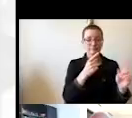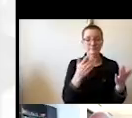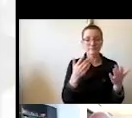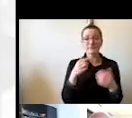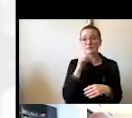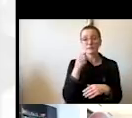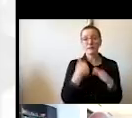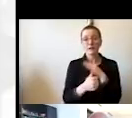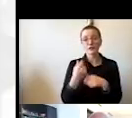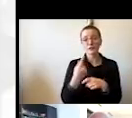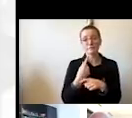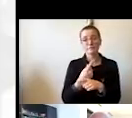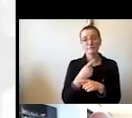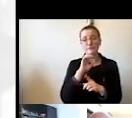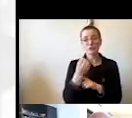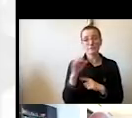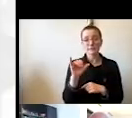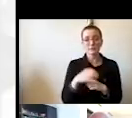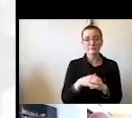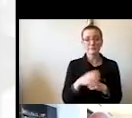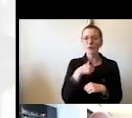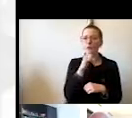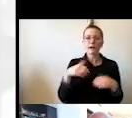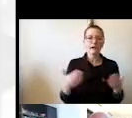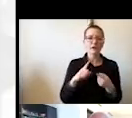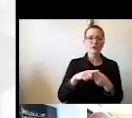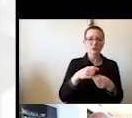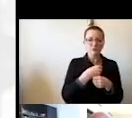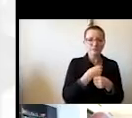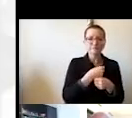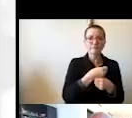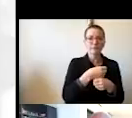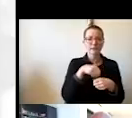We're not here to reproduce in this new locality, some old